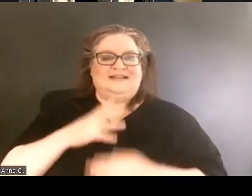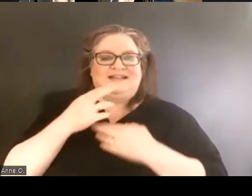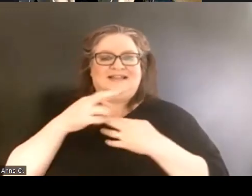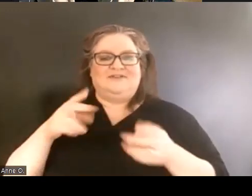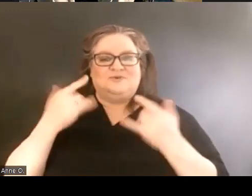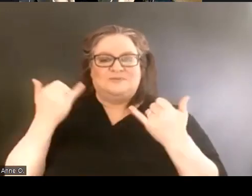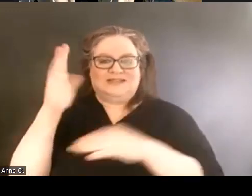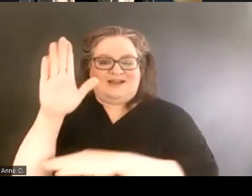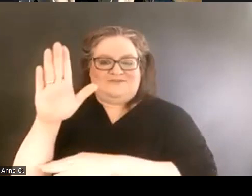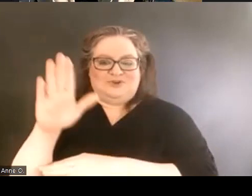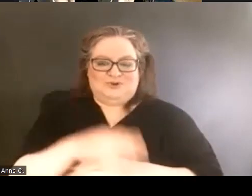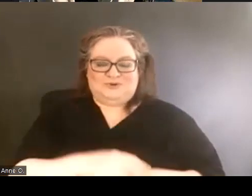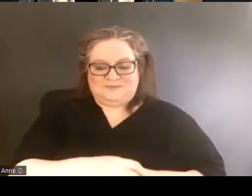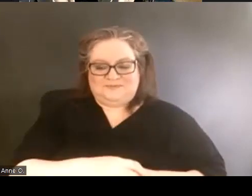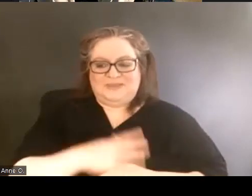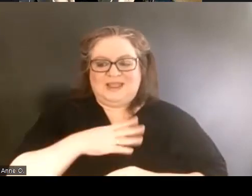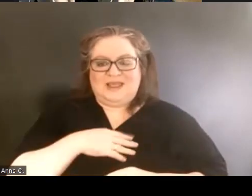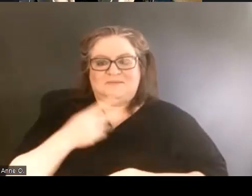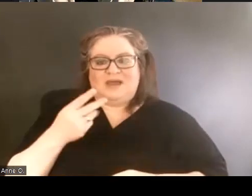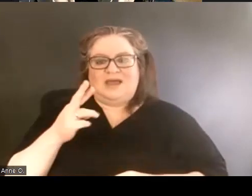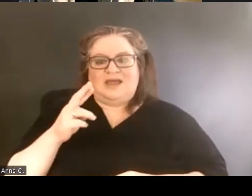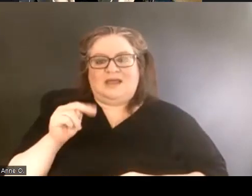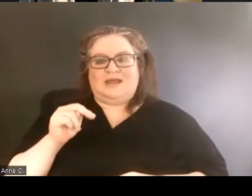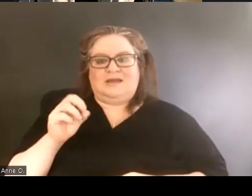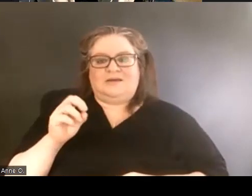and my pronouns are she her hers.